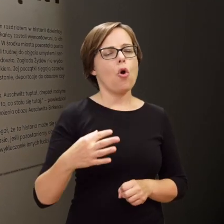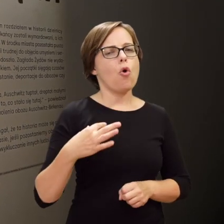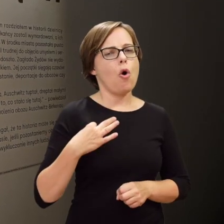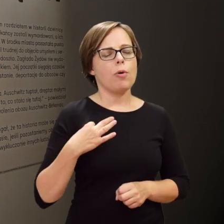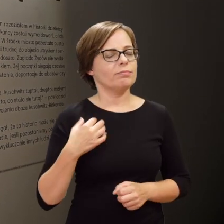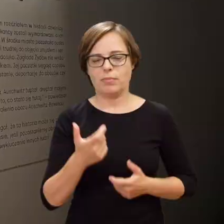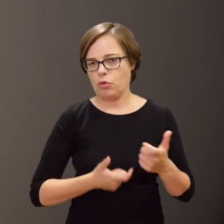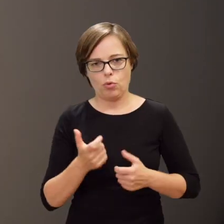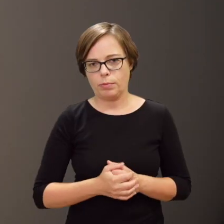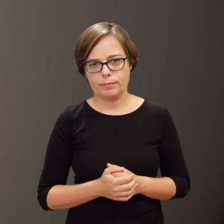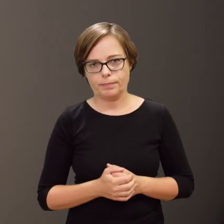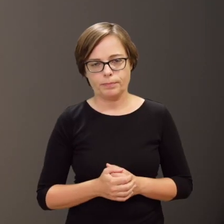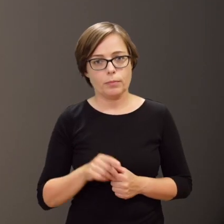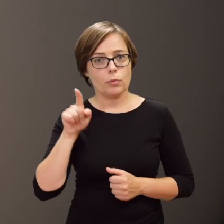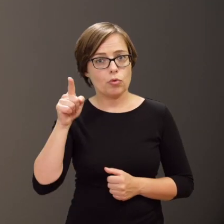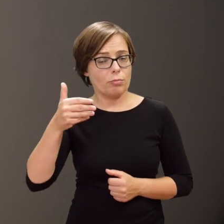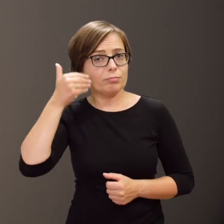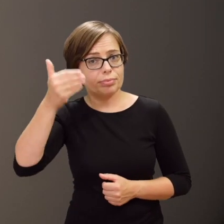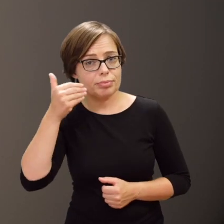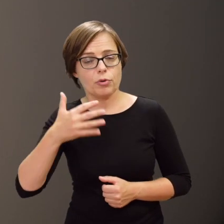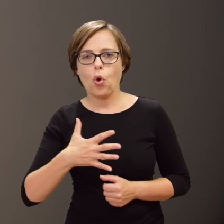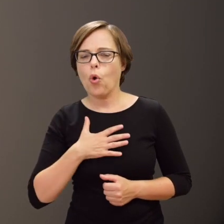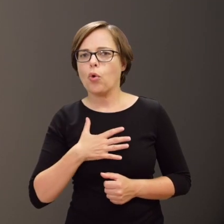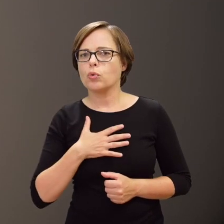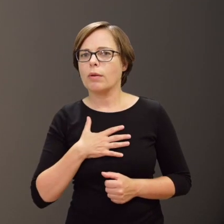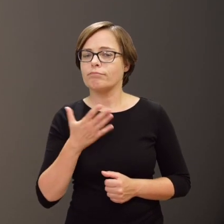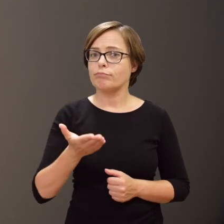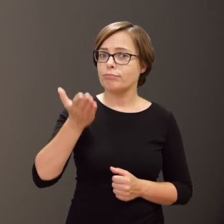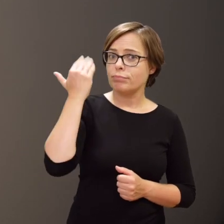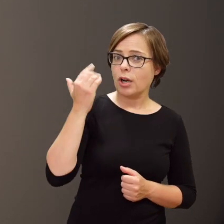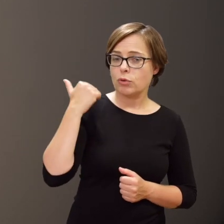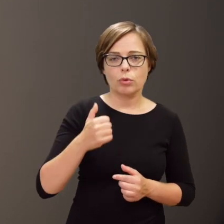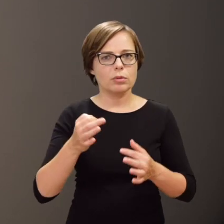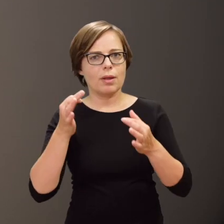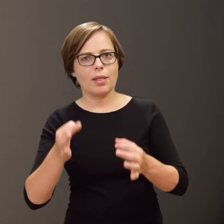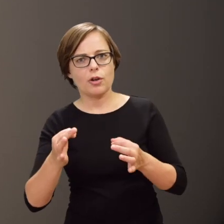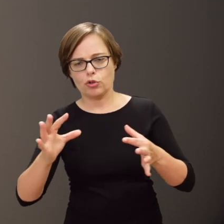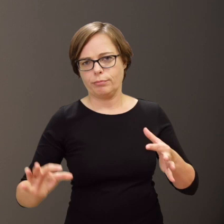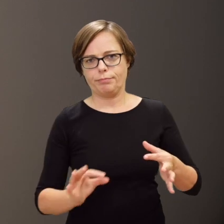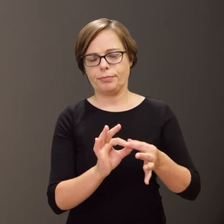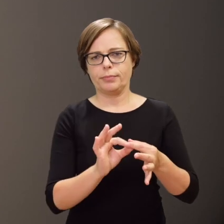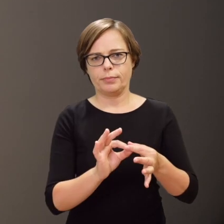This speech and these words are an element which links the past with the present.